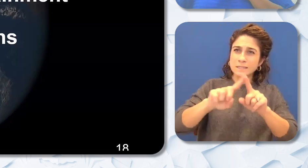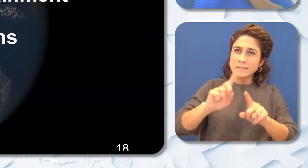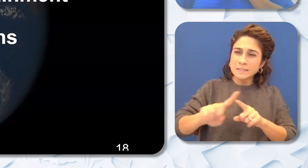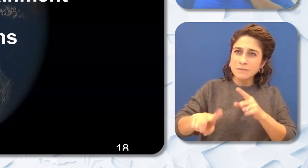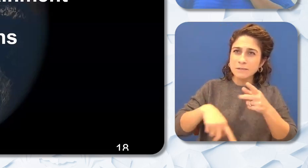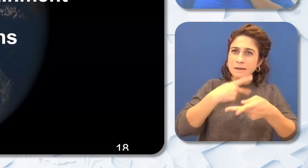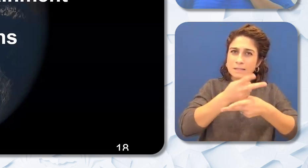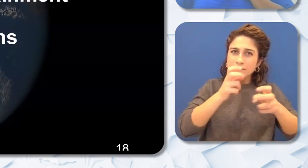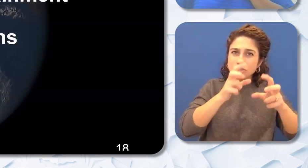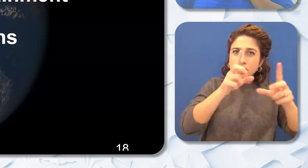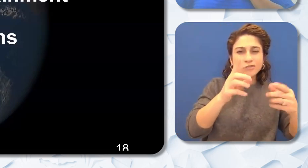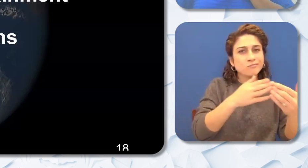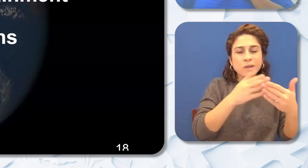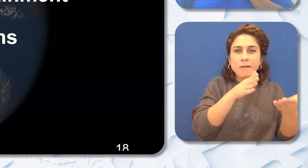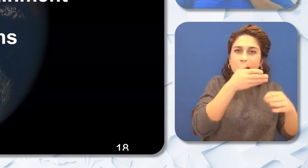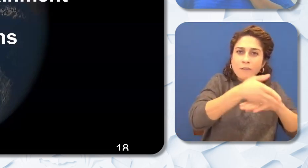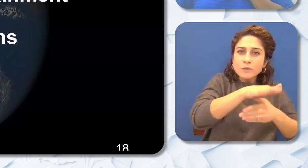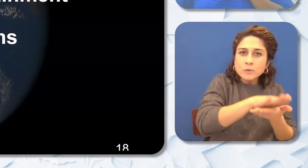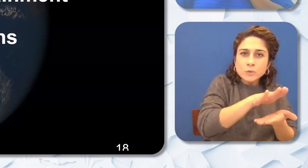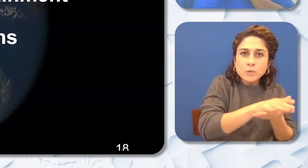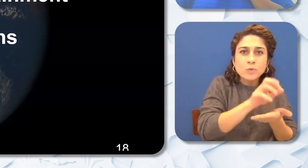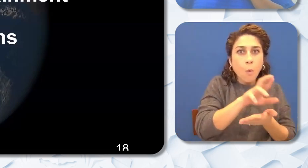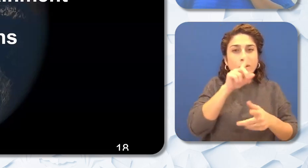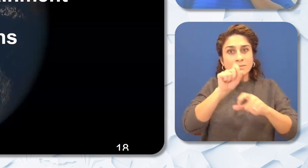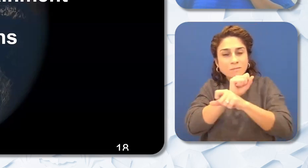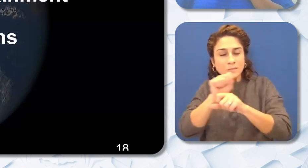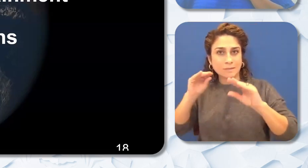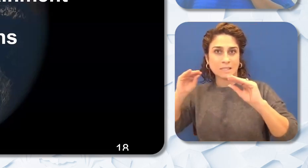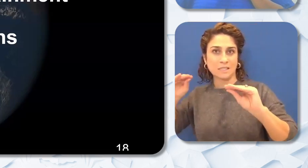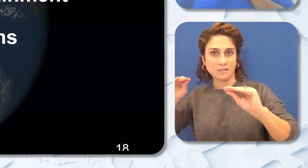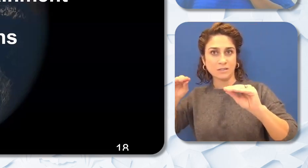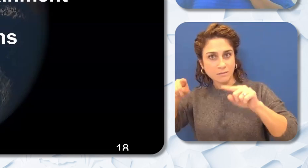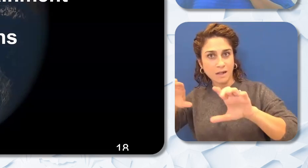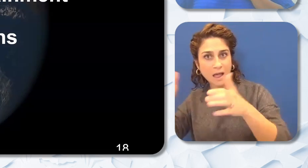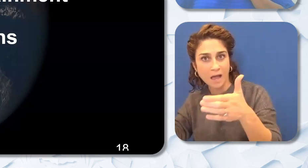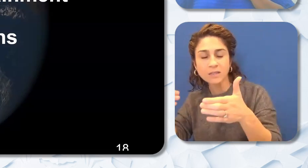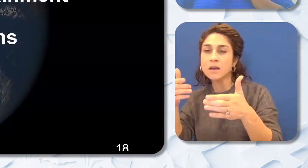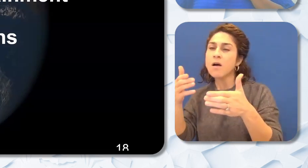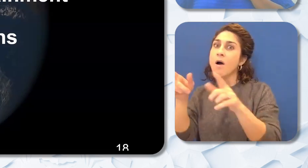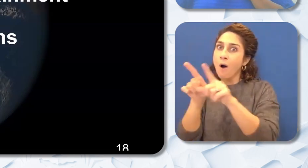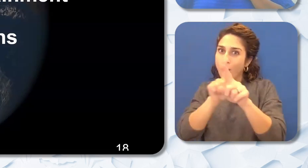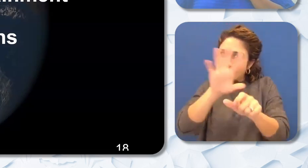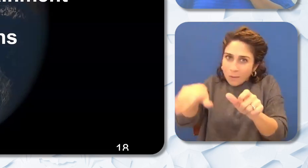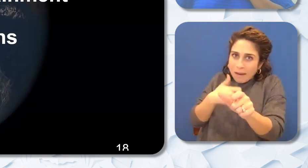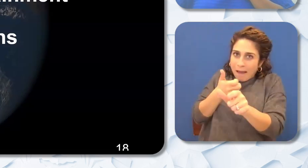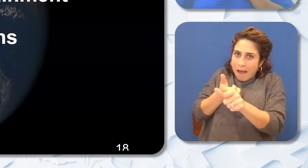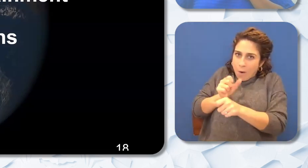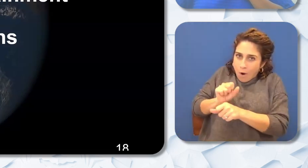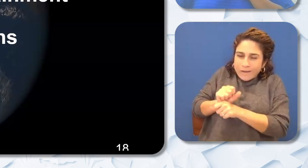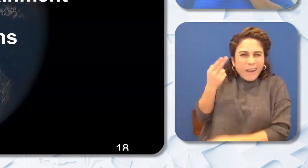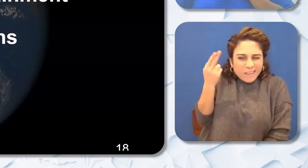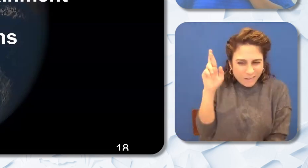programming or teaching in class. Also working behind the scenes with human resources departments